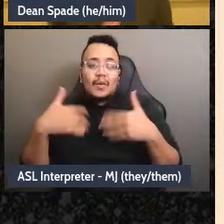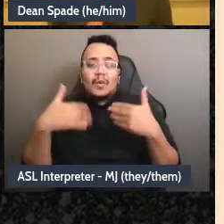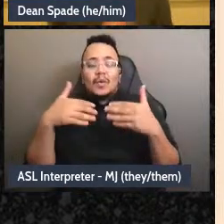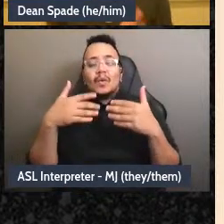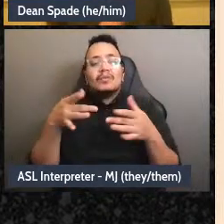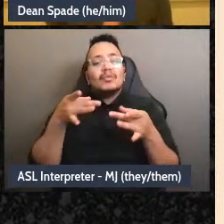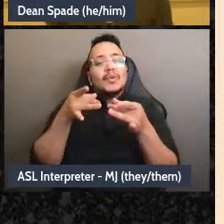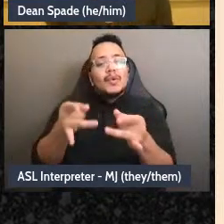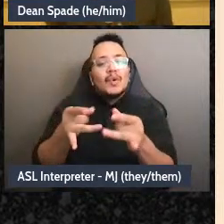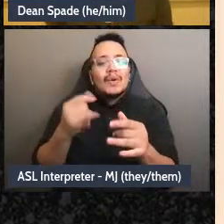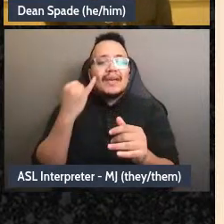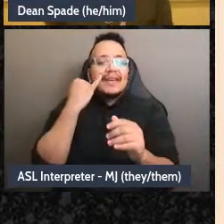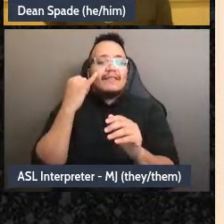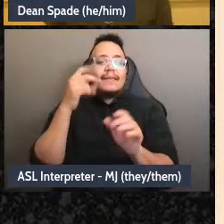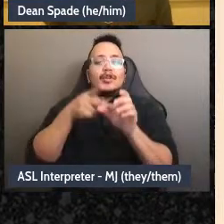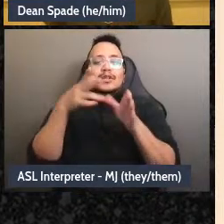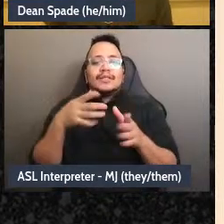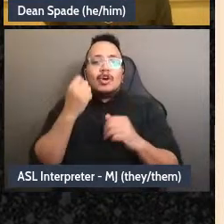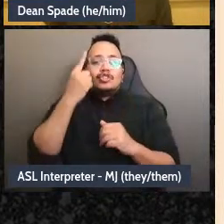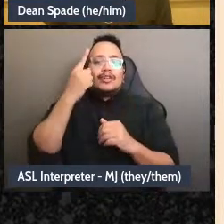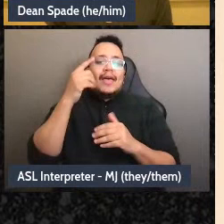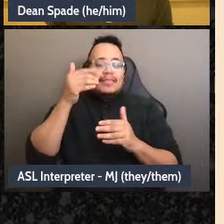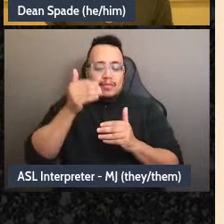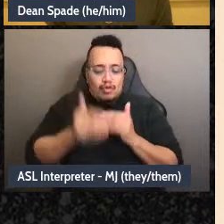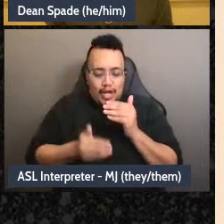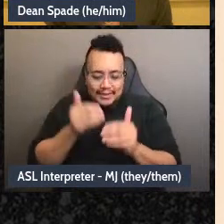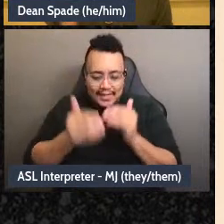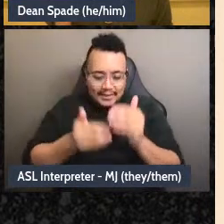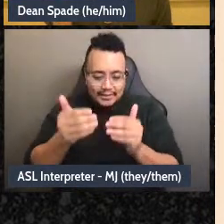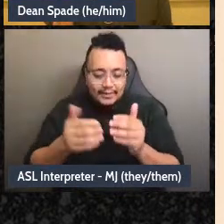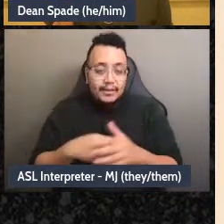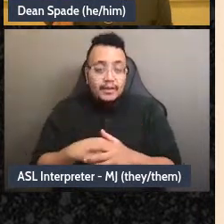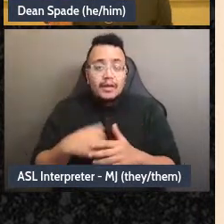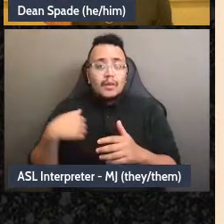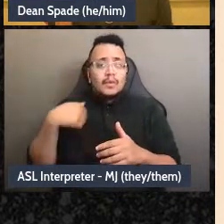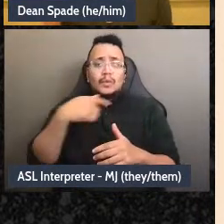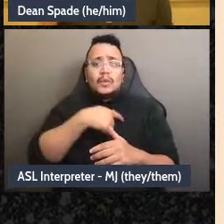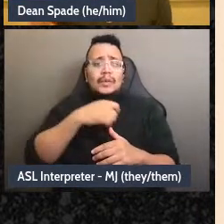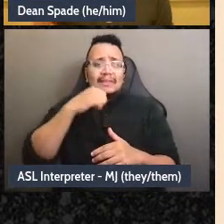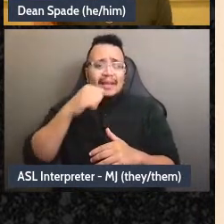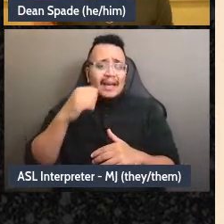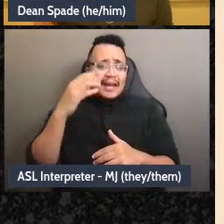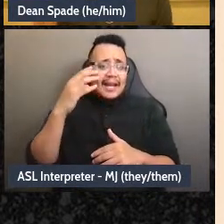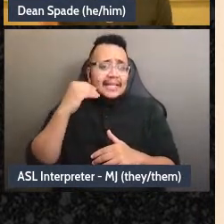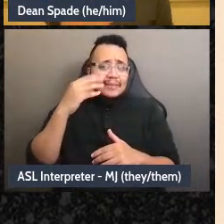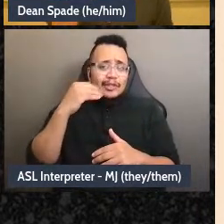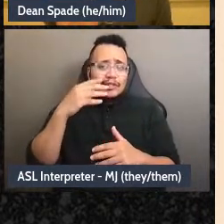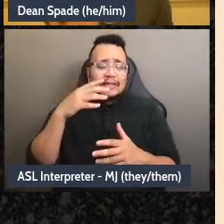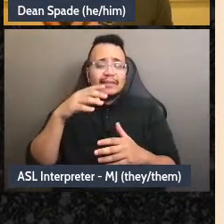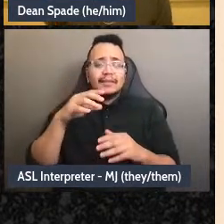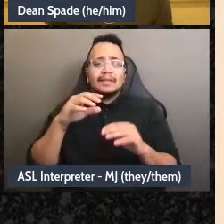have never been in spaces that were not dominated by an authority-authority, so we do need to make